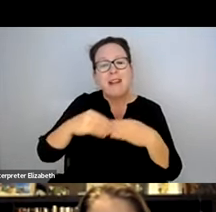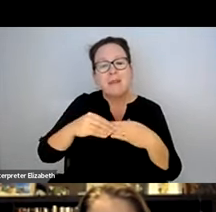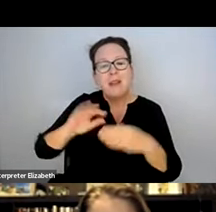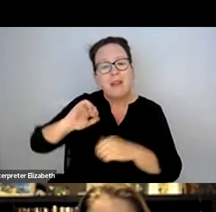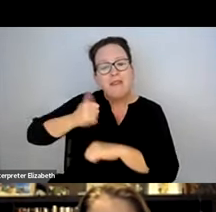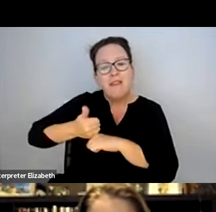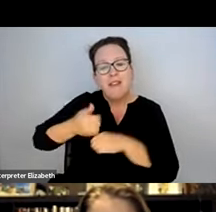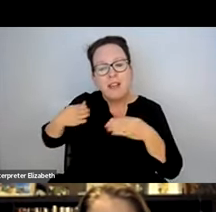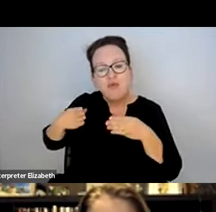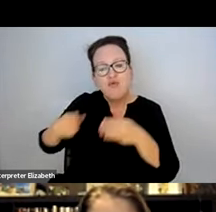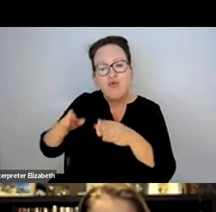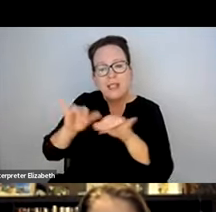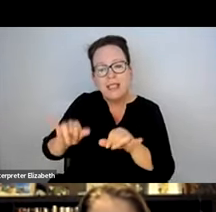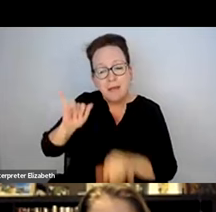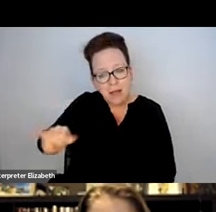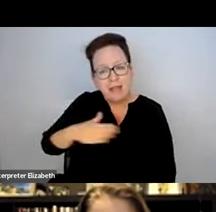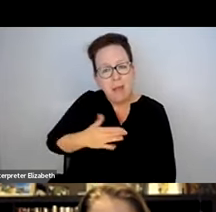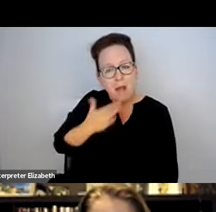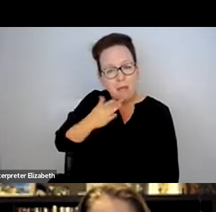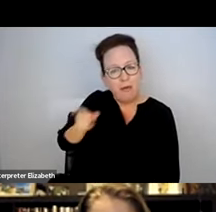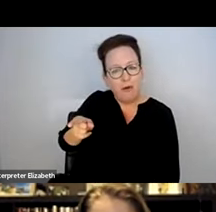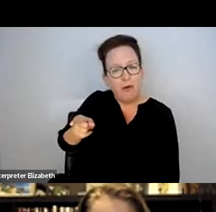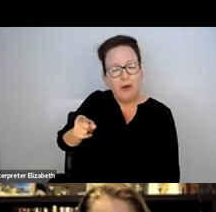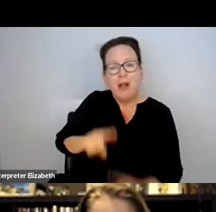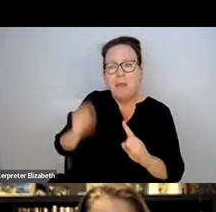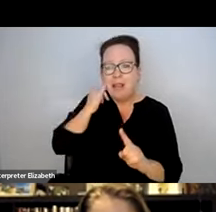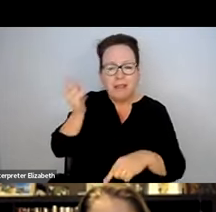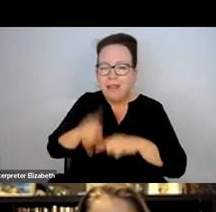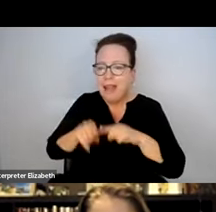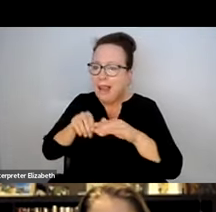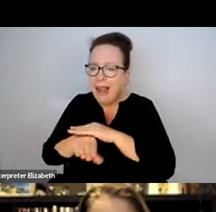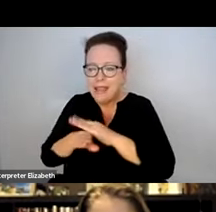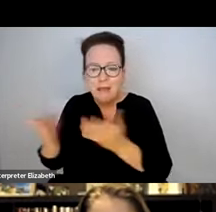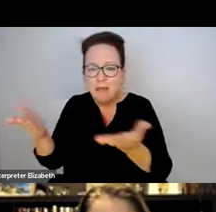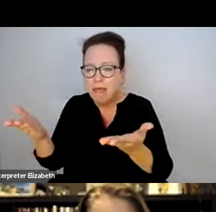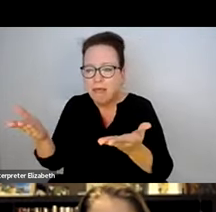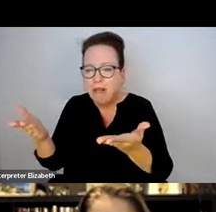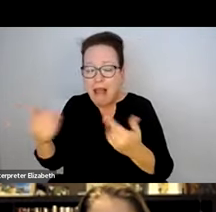THE FLEXIBILITY OF THE FIXED-ROUTE SYSTEM IS WHAT WOULD BE MY PREFERRED MODE OF TRAVEL.